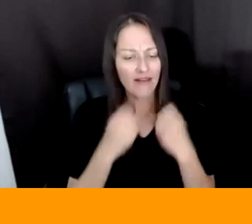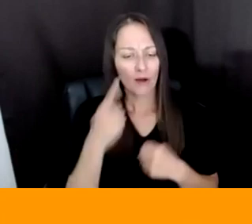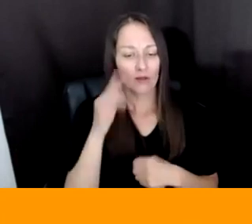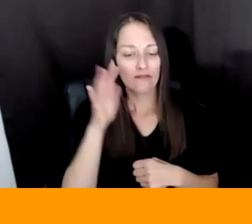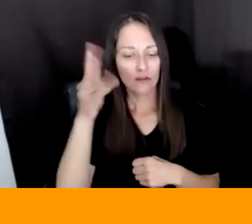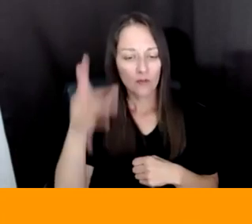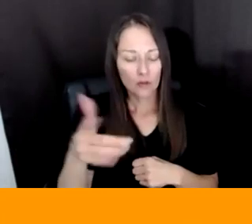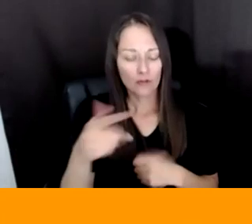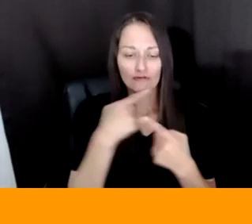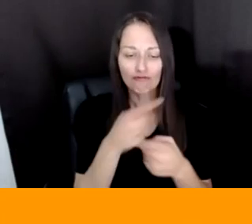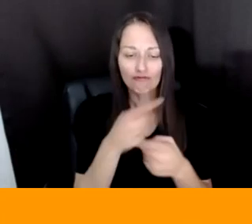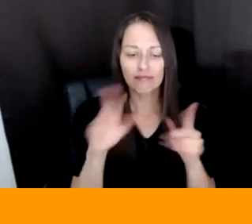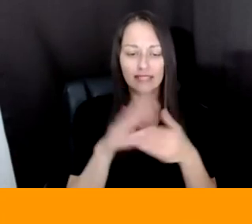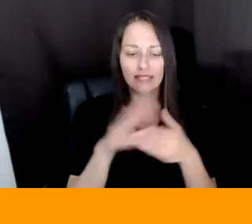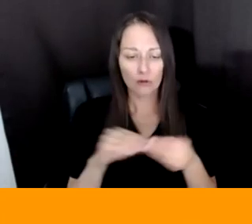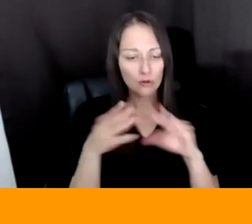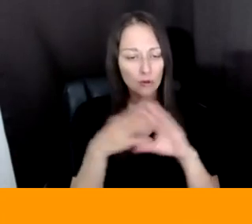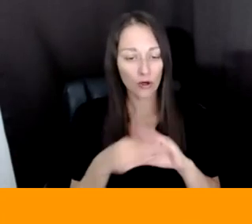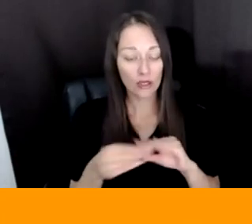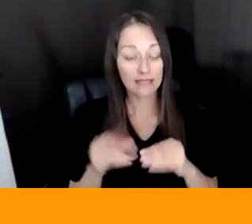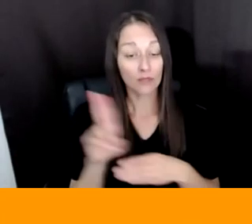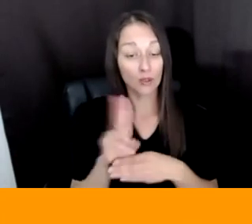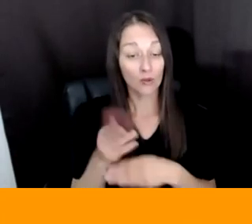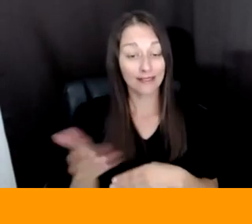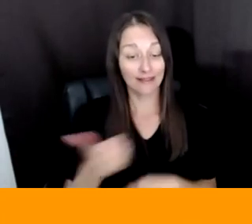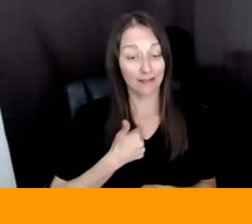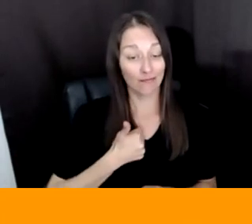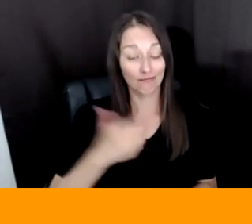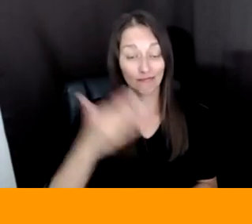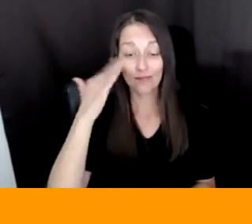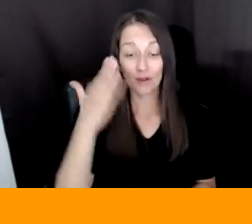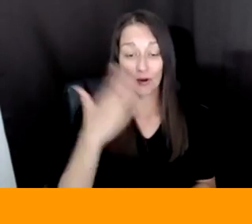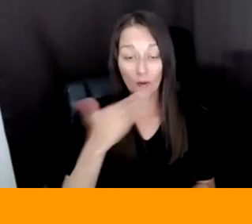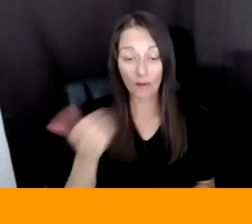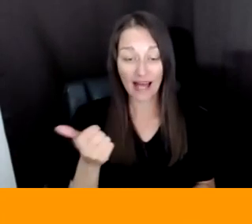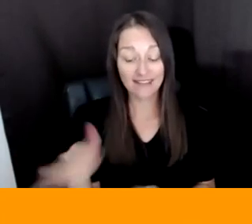USING WHAT I KNOW BEST WHICH HAPPENS TO BE THIS KIND OF MIX MASH OF AN INTERSECTION OF